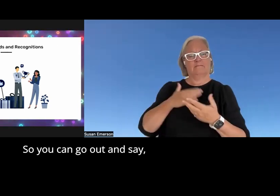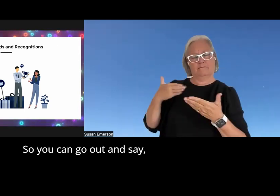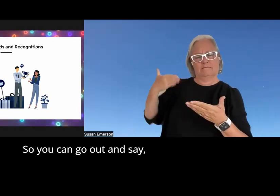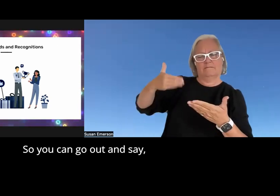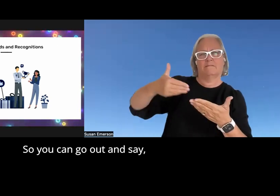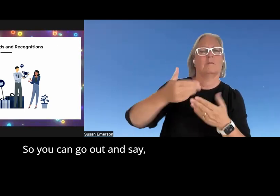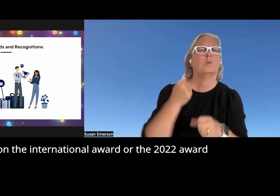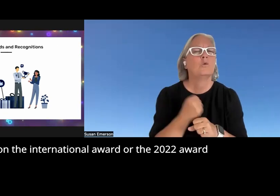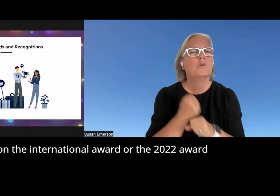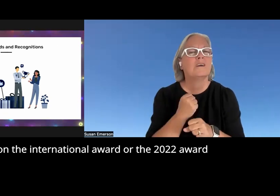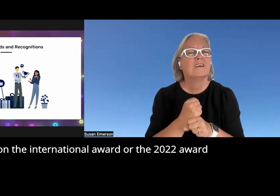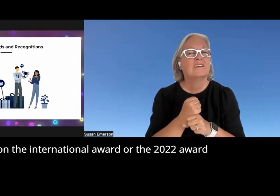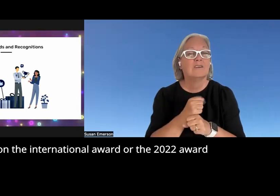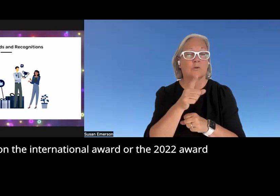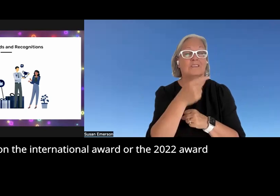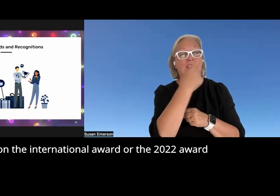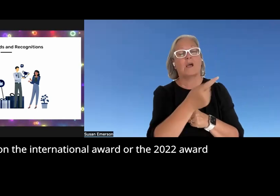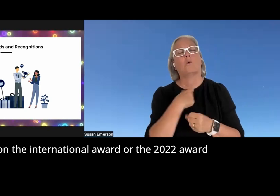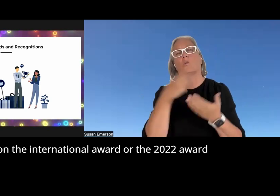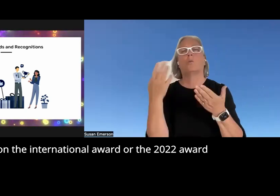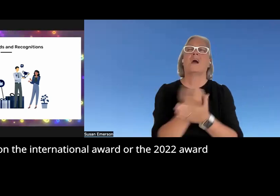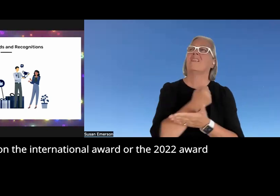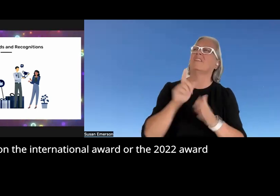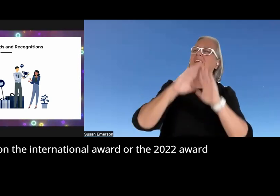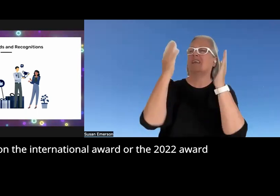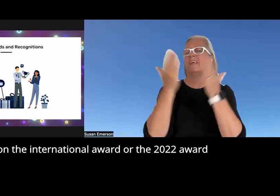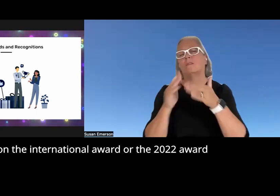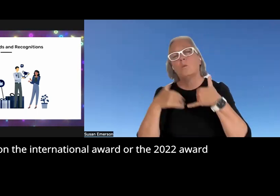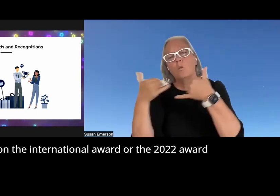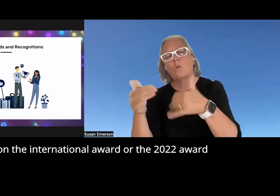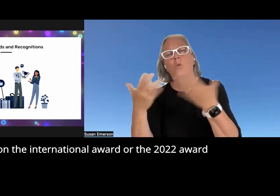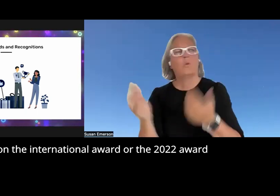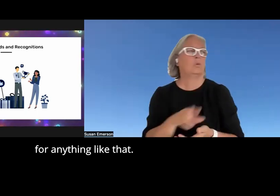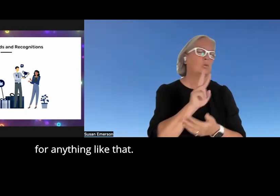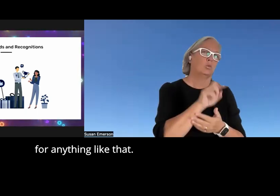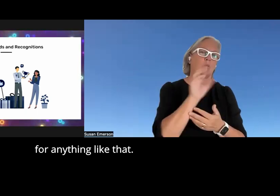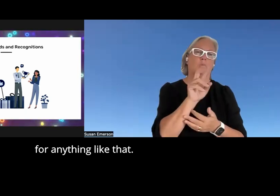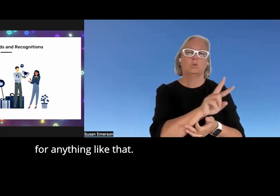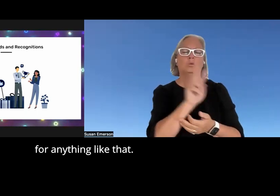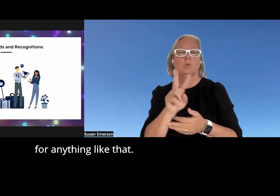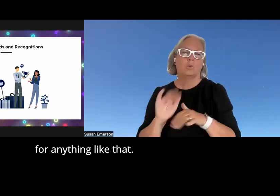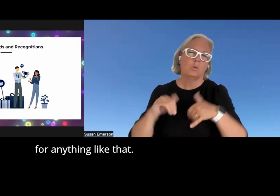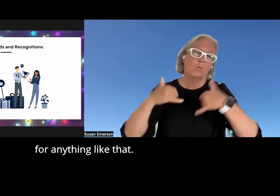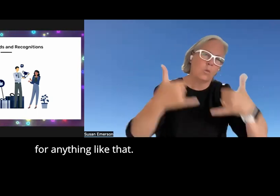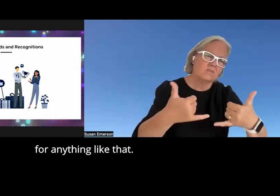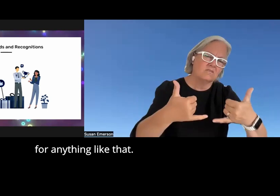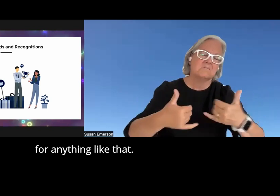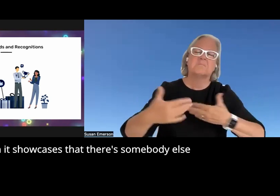you can go out and say we've won the international award or the 2022 award for anything like that